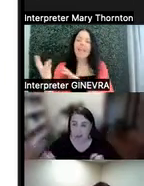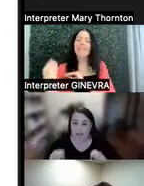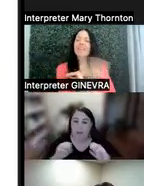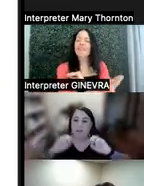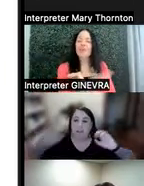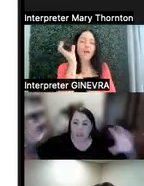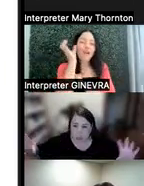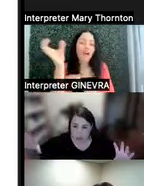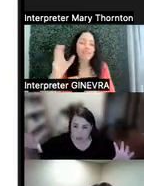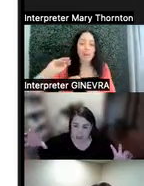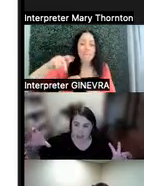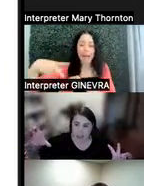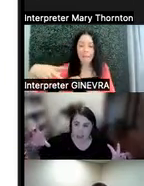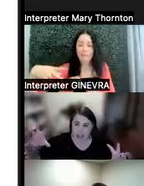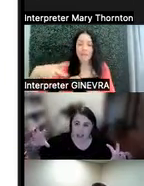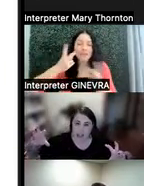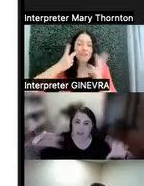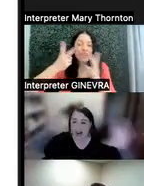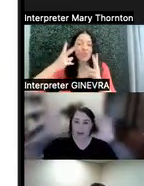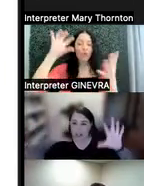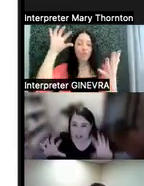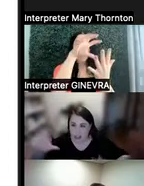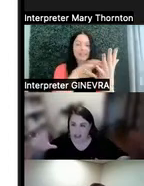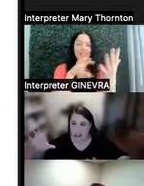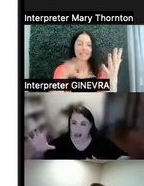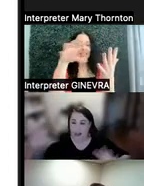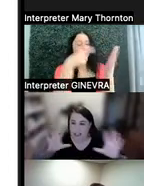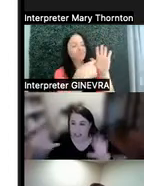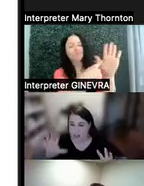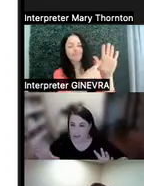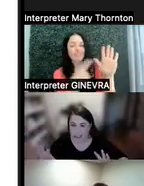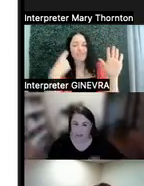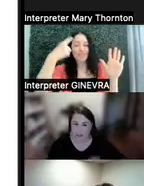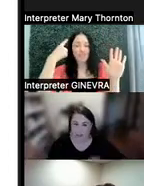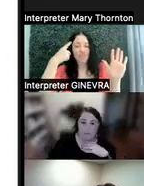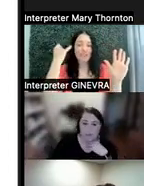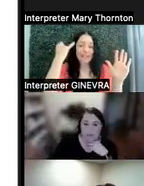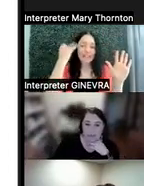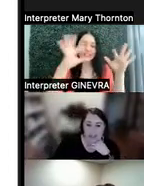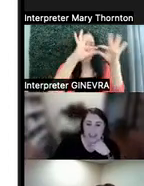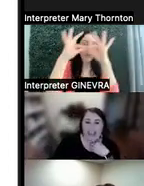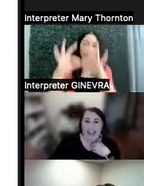have a more visual representation of how these thoughts and ideas are related.